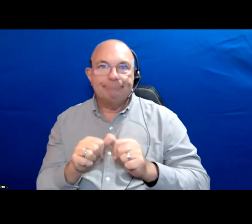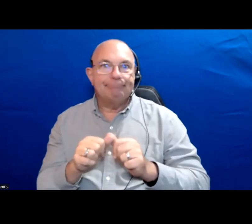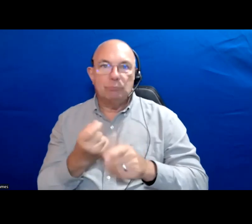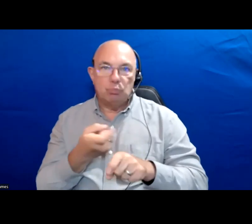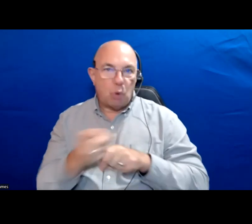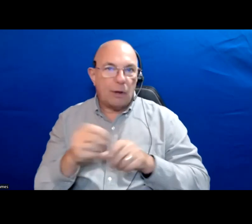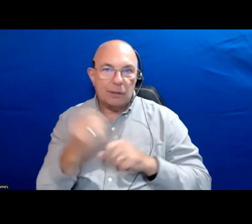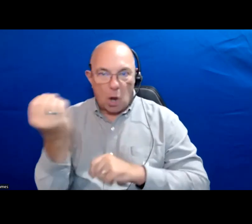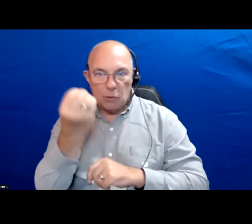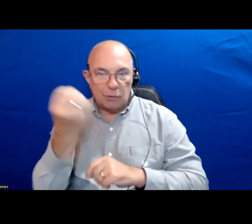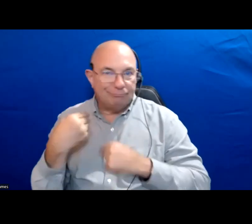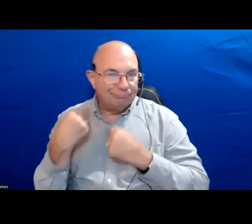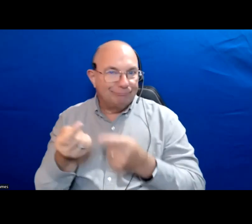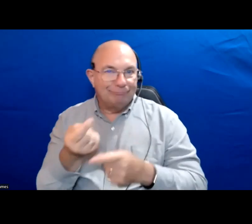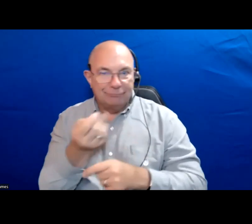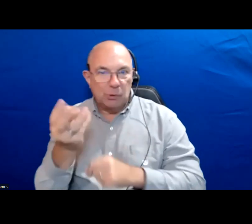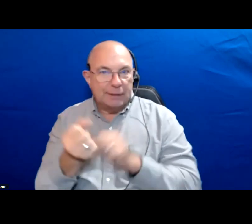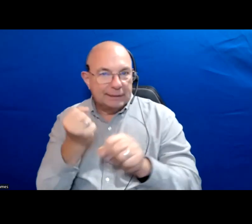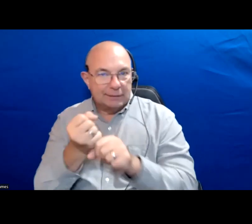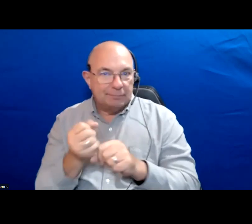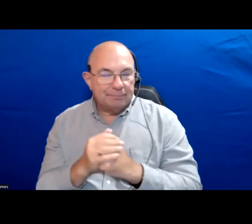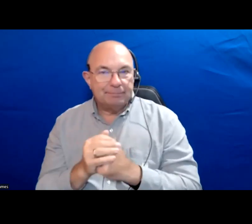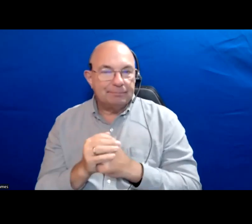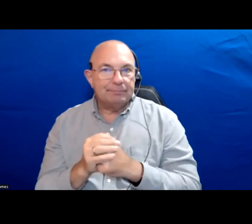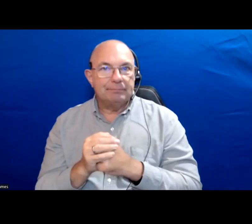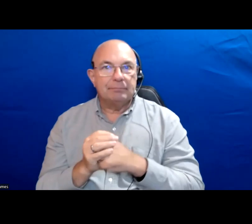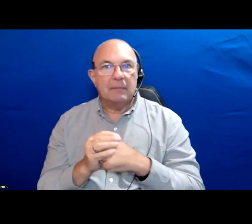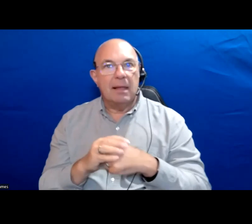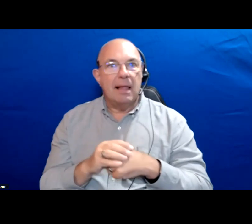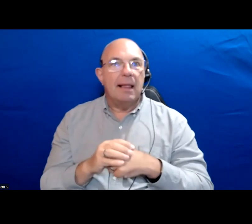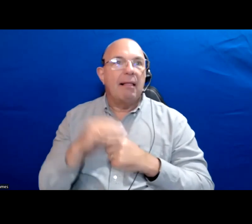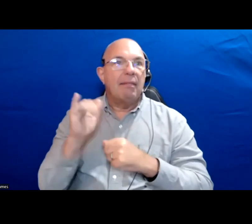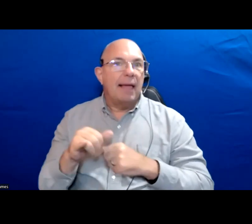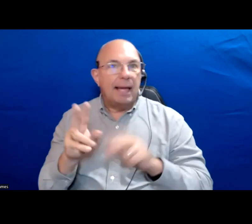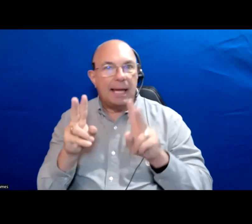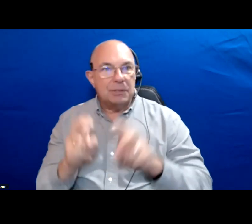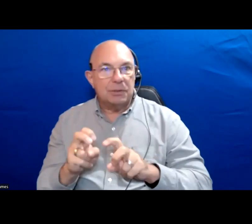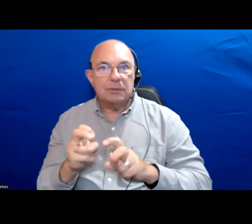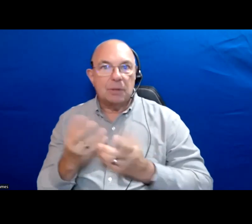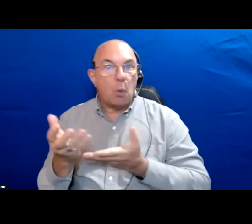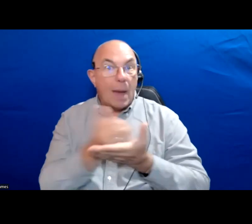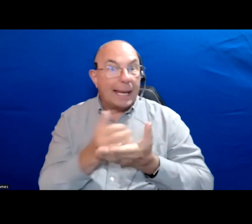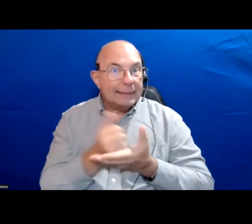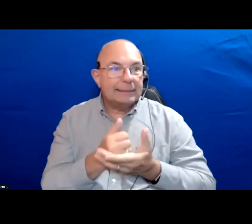the past few years. It is an issue of wages and income.